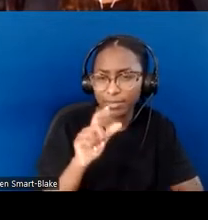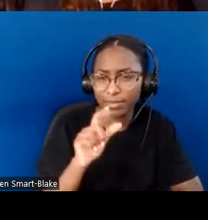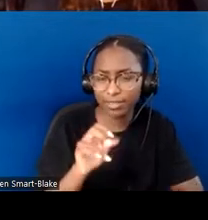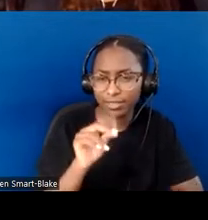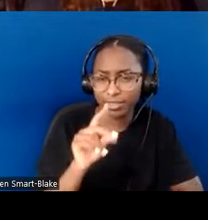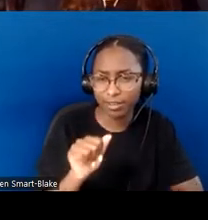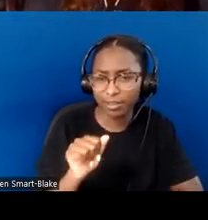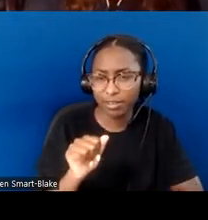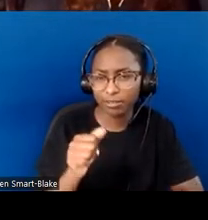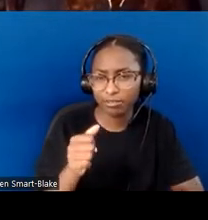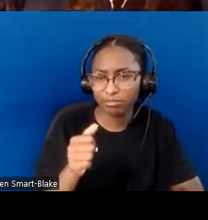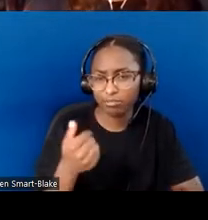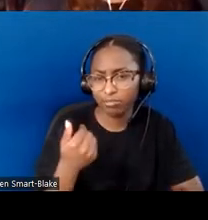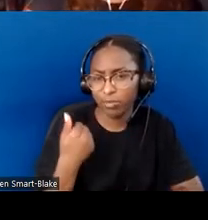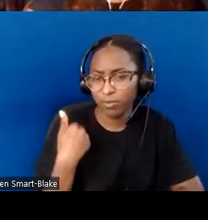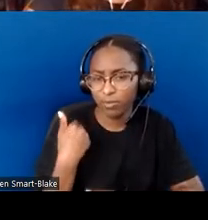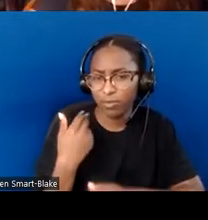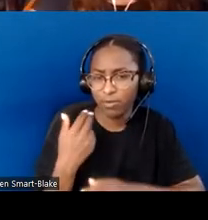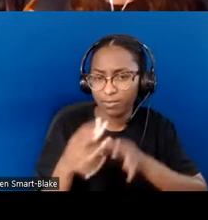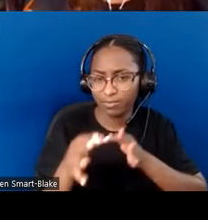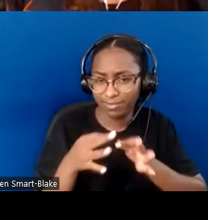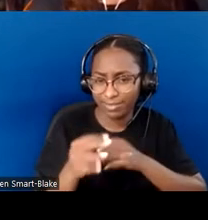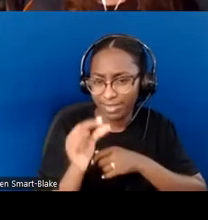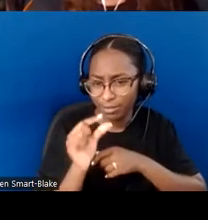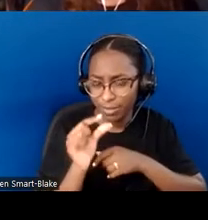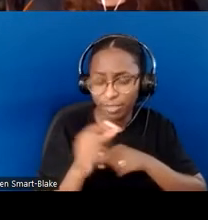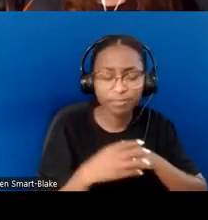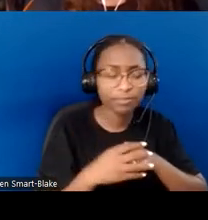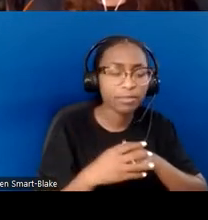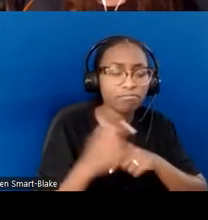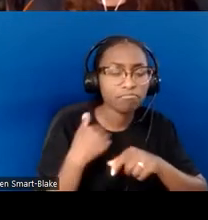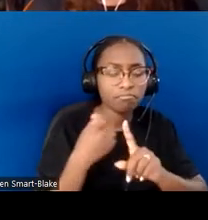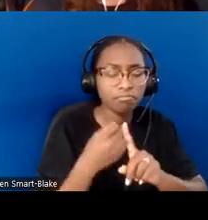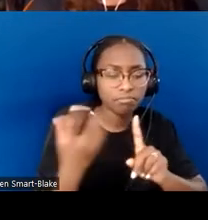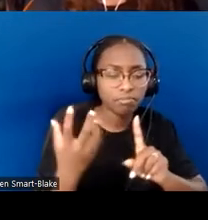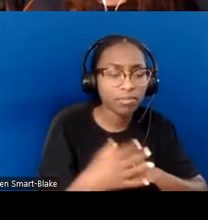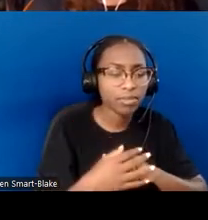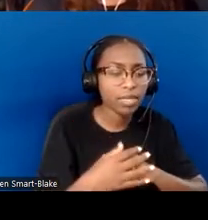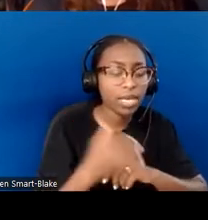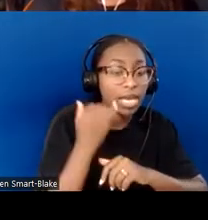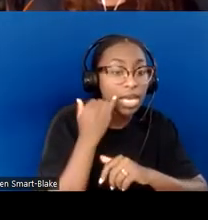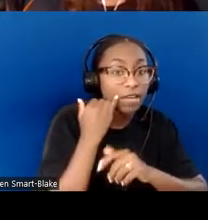having the person who has...difficulty controlling loud noises and the person that is startled